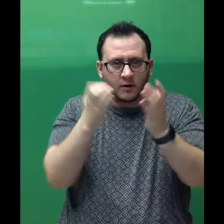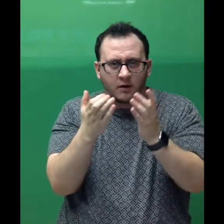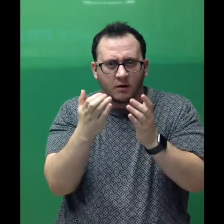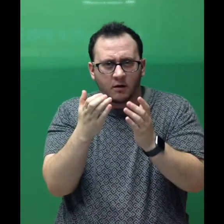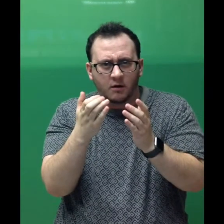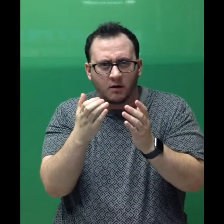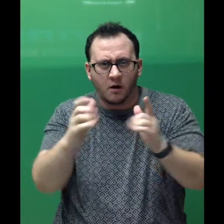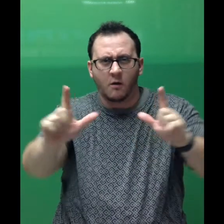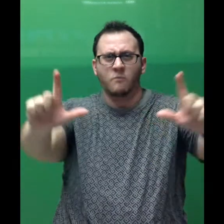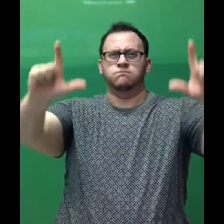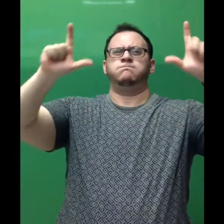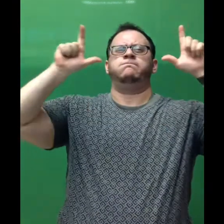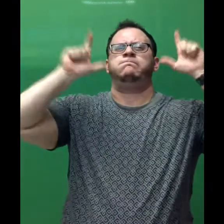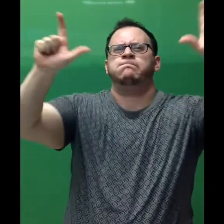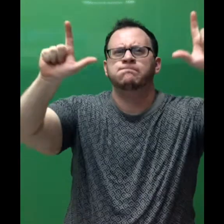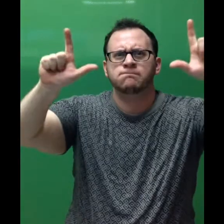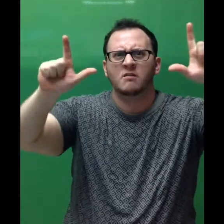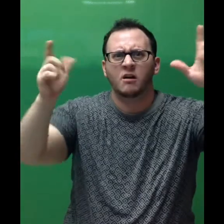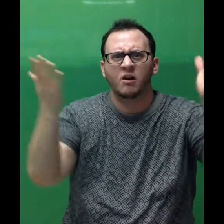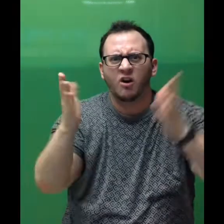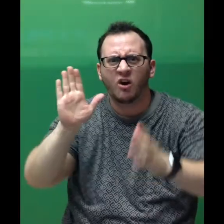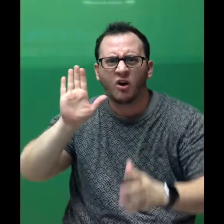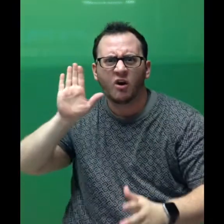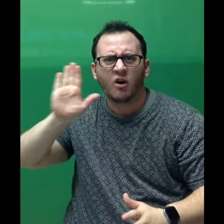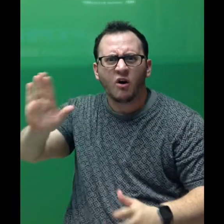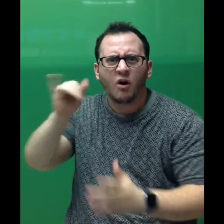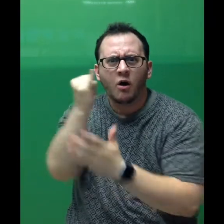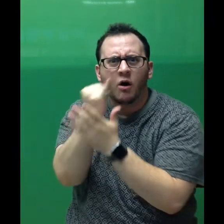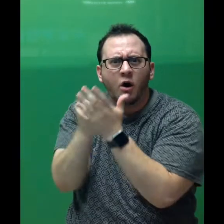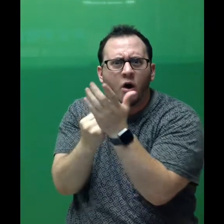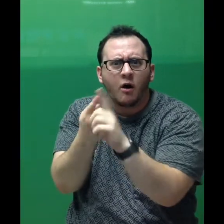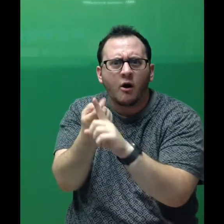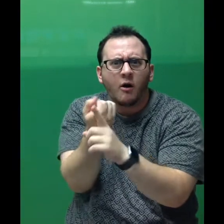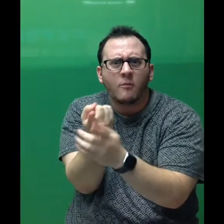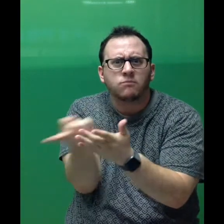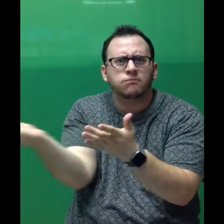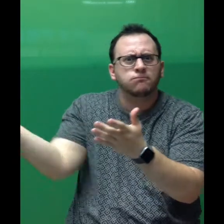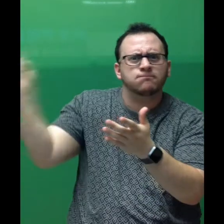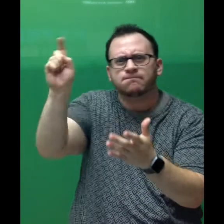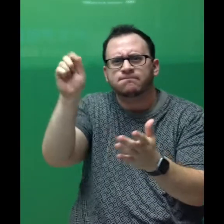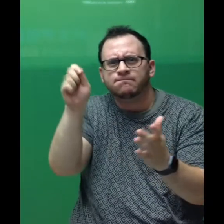she was surprised to see what was hanging above her teacher's desk. It was the little dot she had drawn -